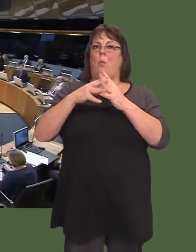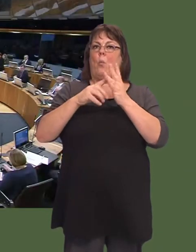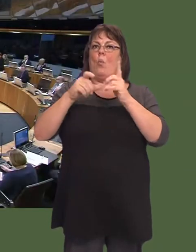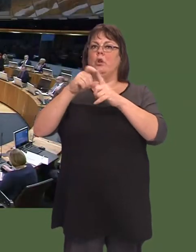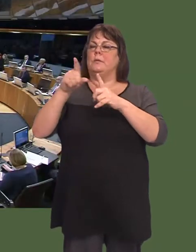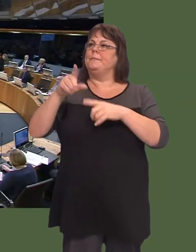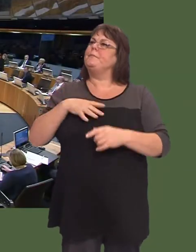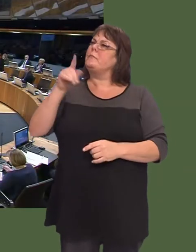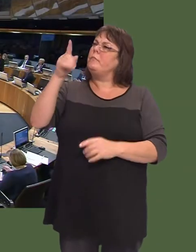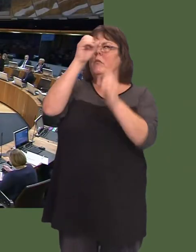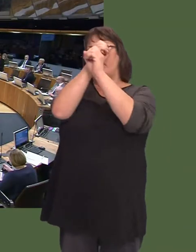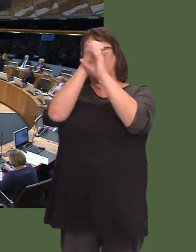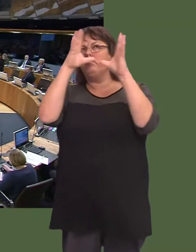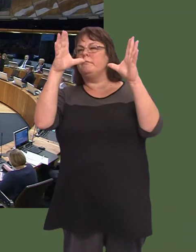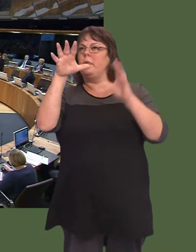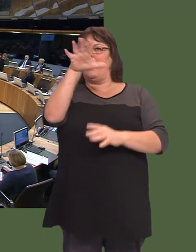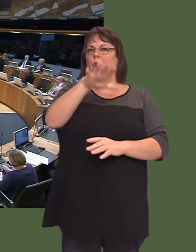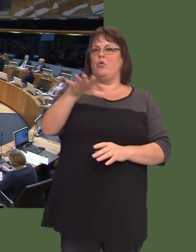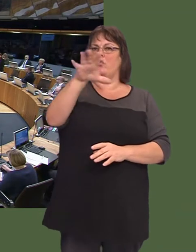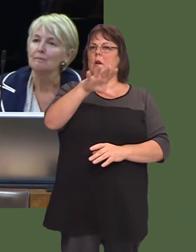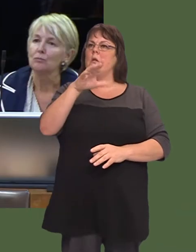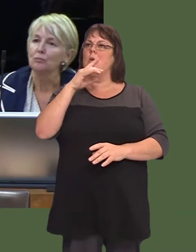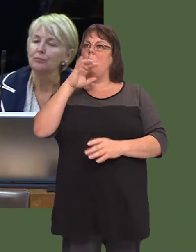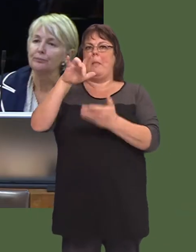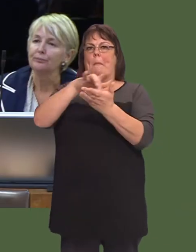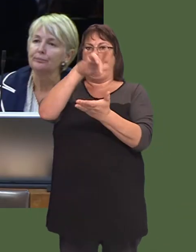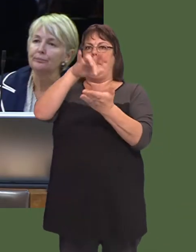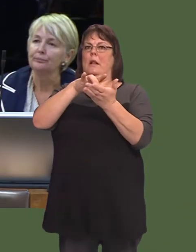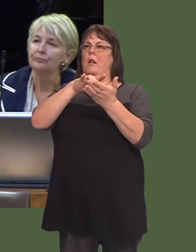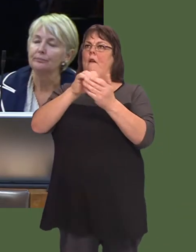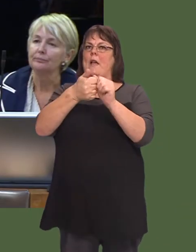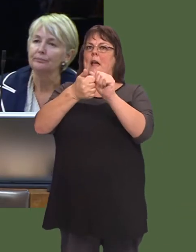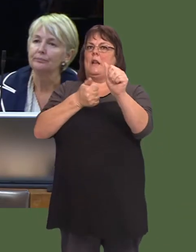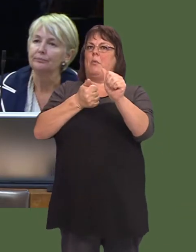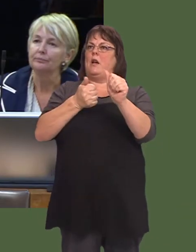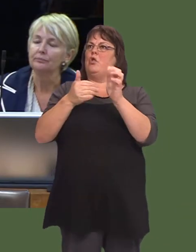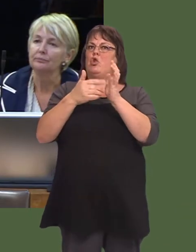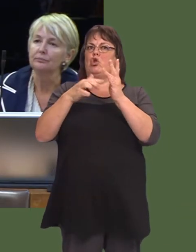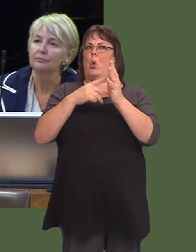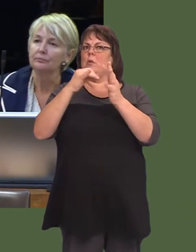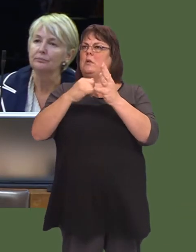First Minister, can you imagine a country where megaprisons are placed in the middle of so-called enterprise zones?